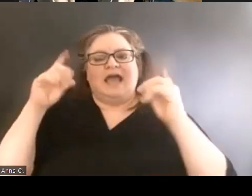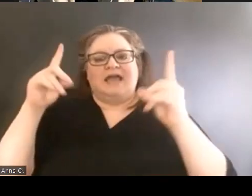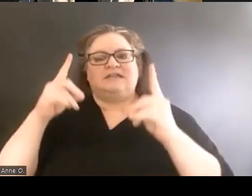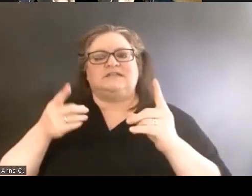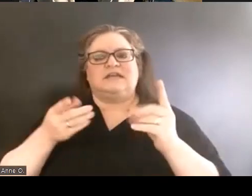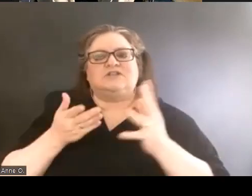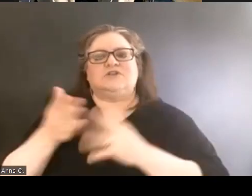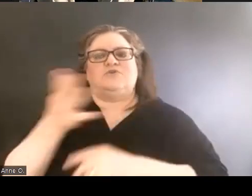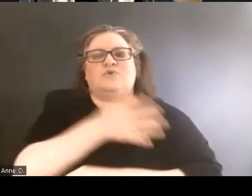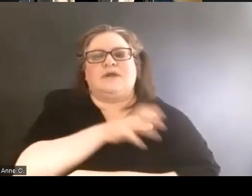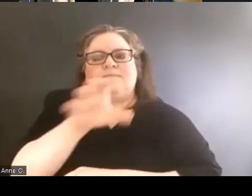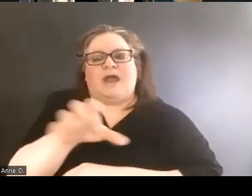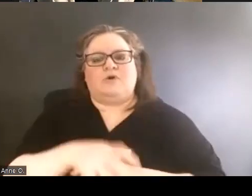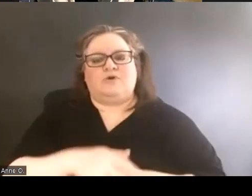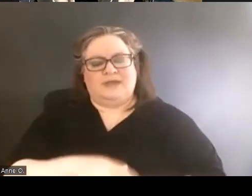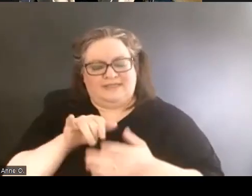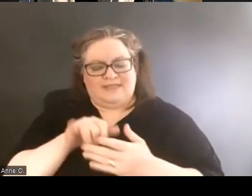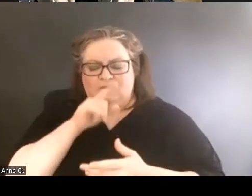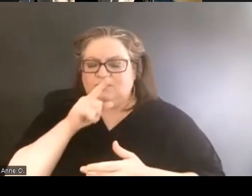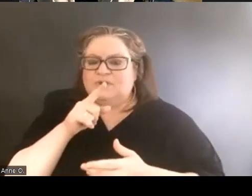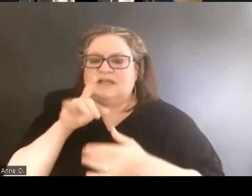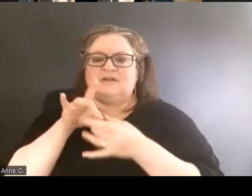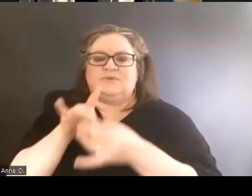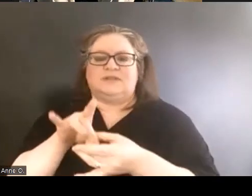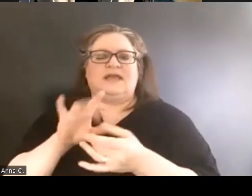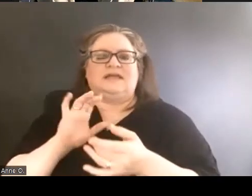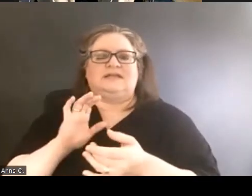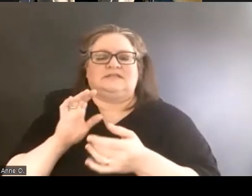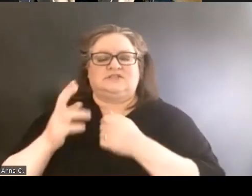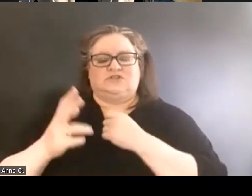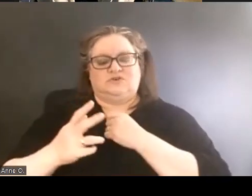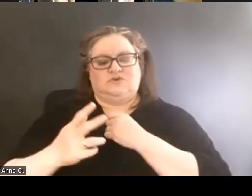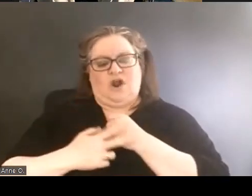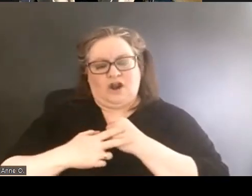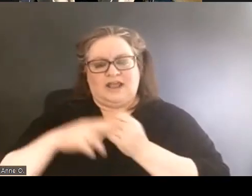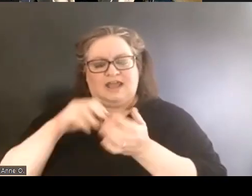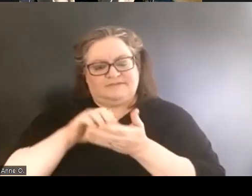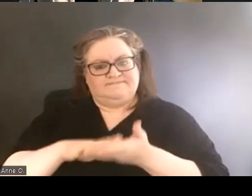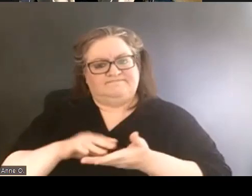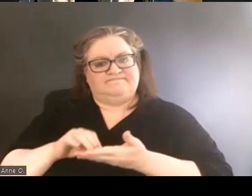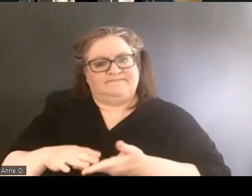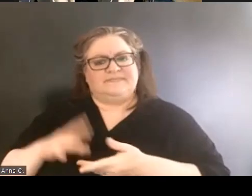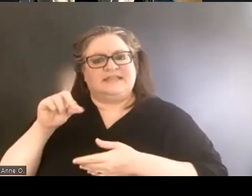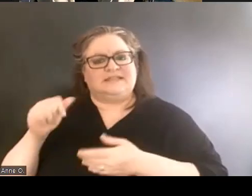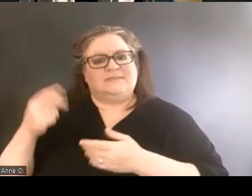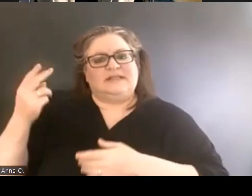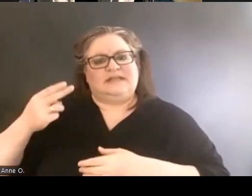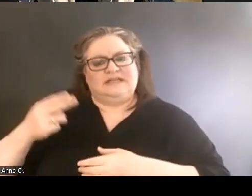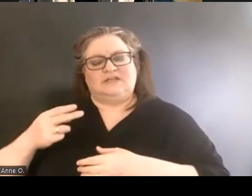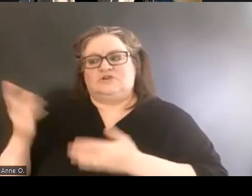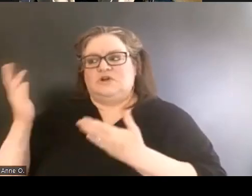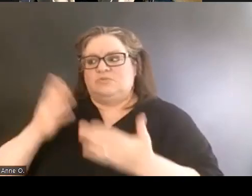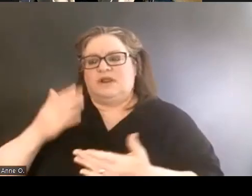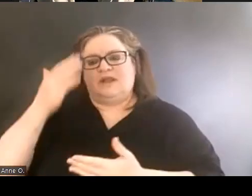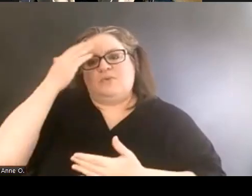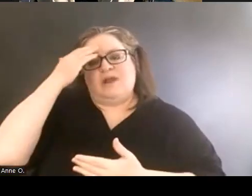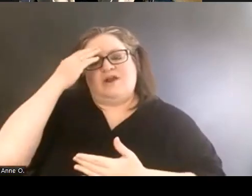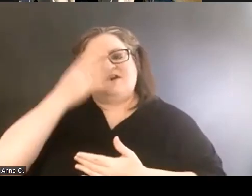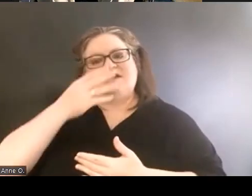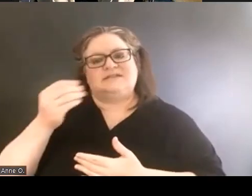And that really relates to archiving disability history, bringing awareness, and also exploring